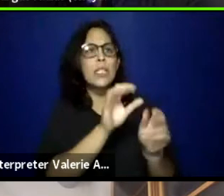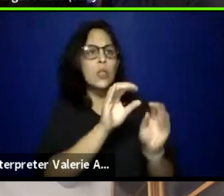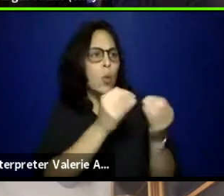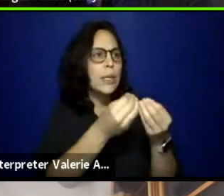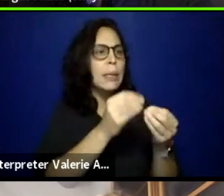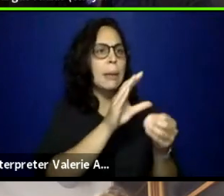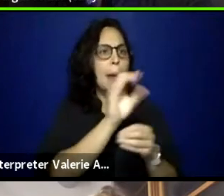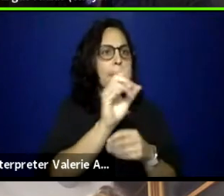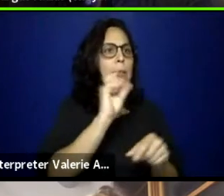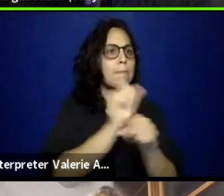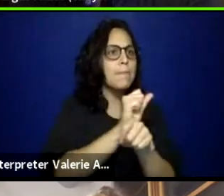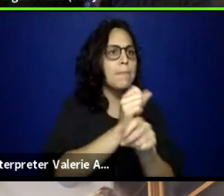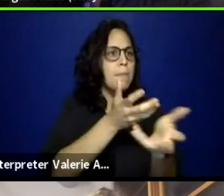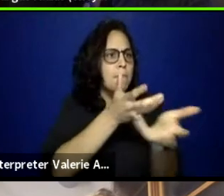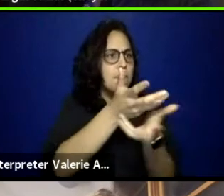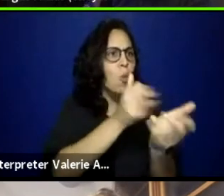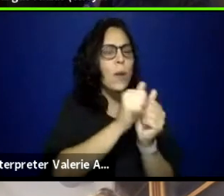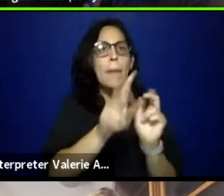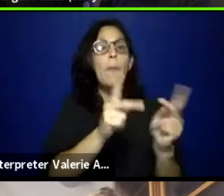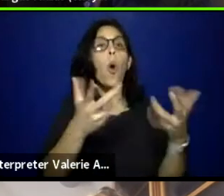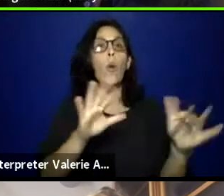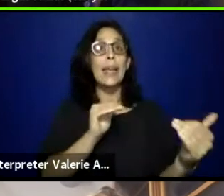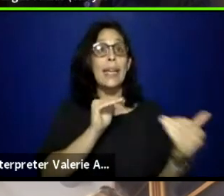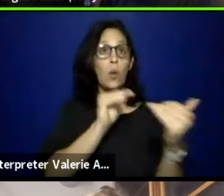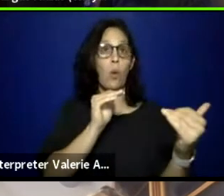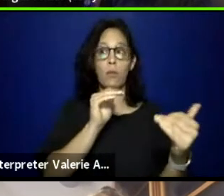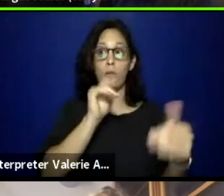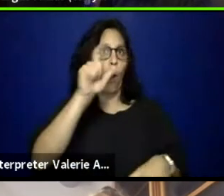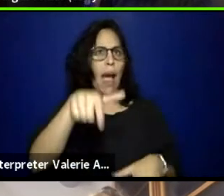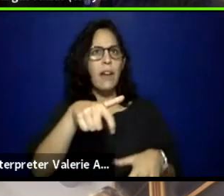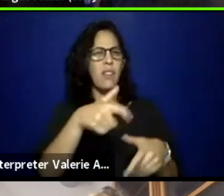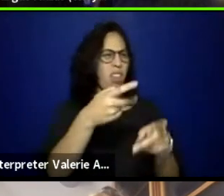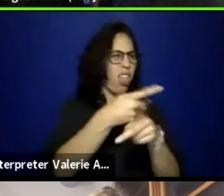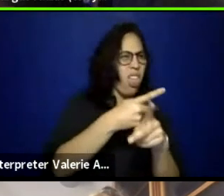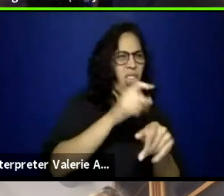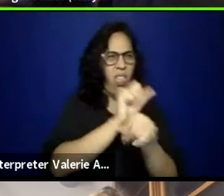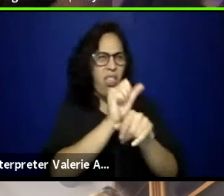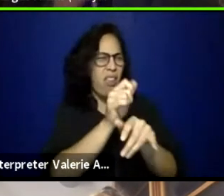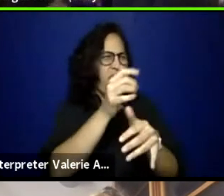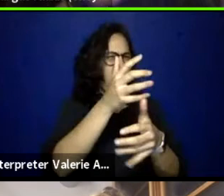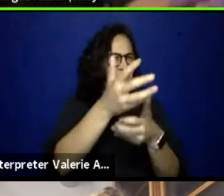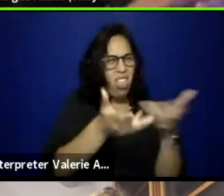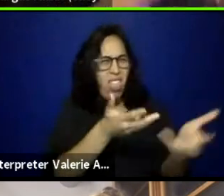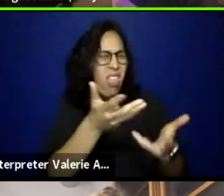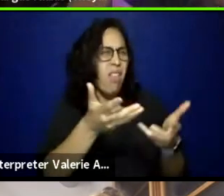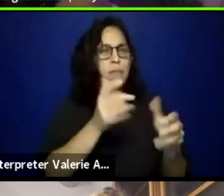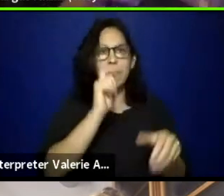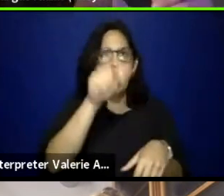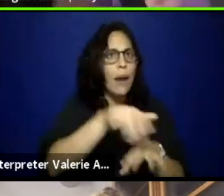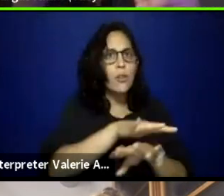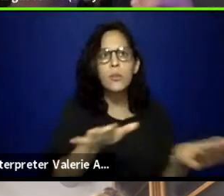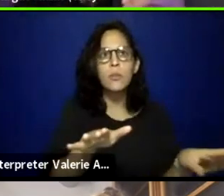who is also creating art, and not just, who is creating art that is also pushing